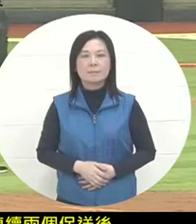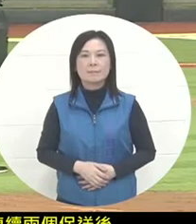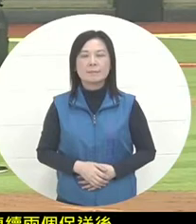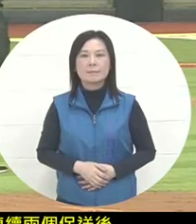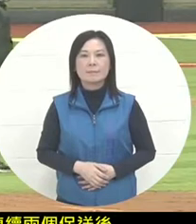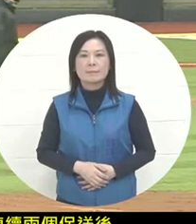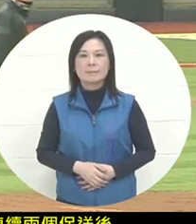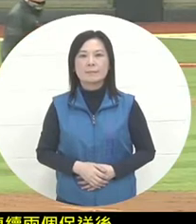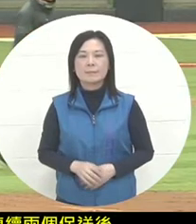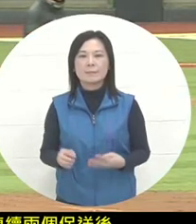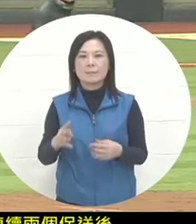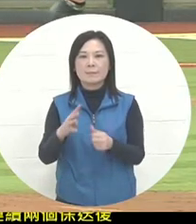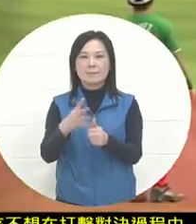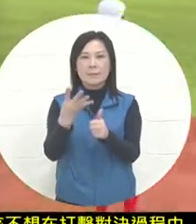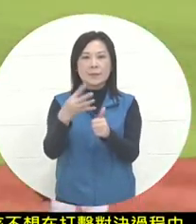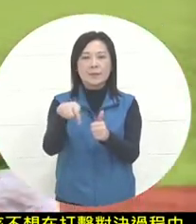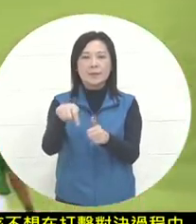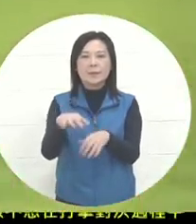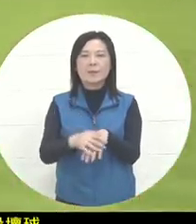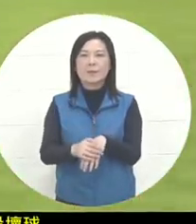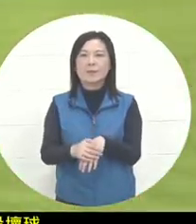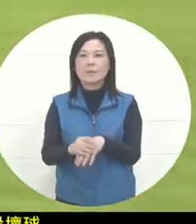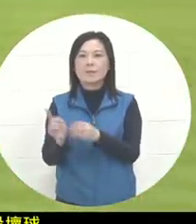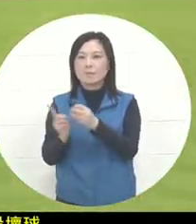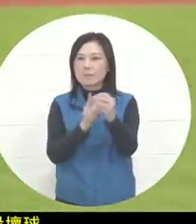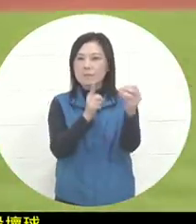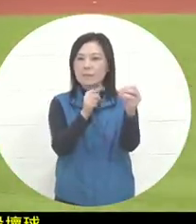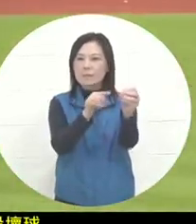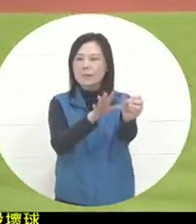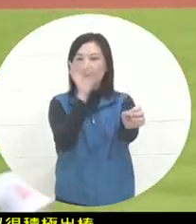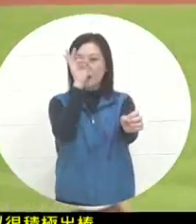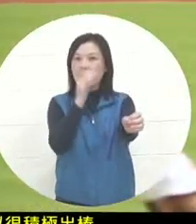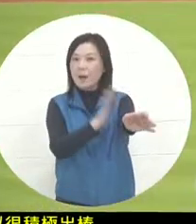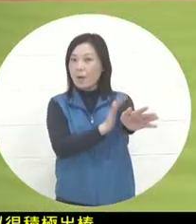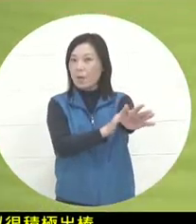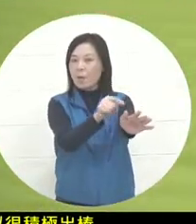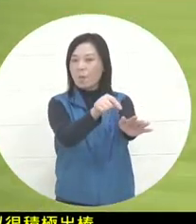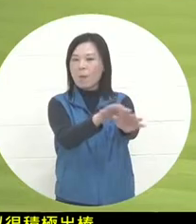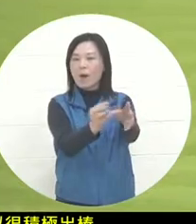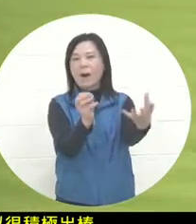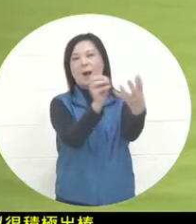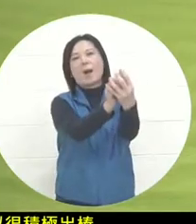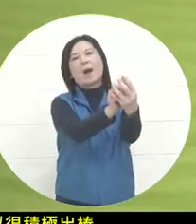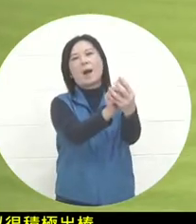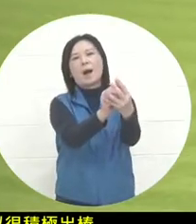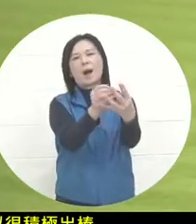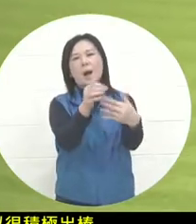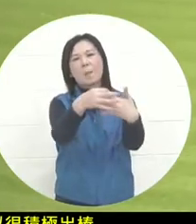Wow, the fourth bat is another solid batting key. Look at the left fielder who can't catch it at this time. What's even more troublesome is that